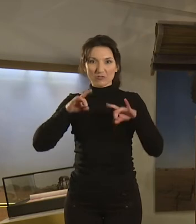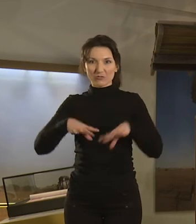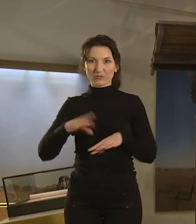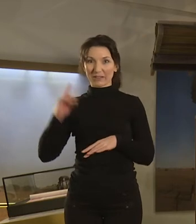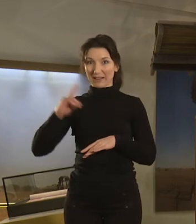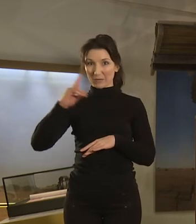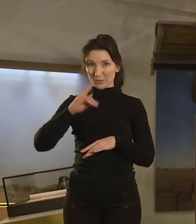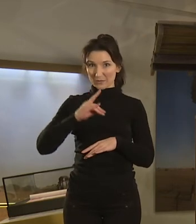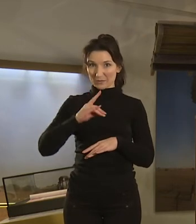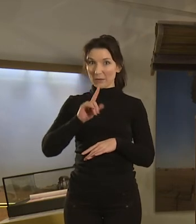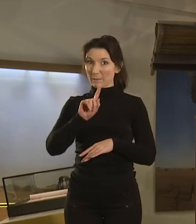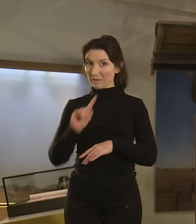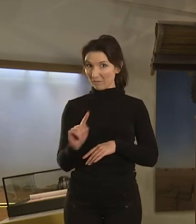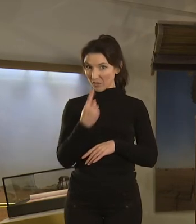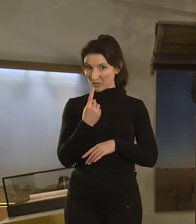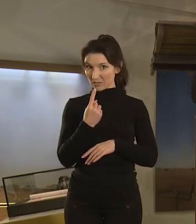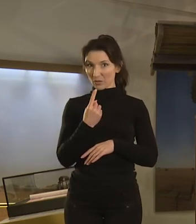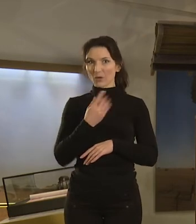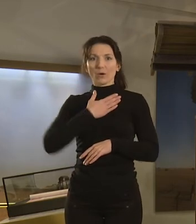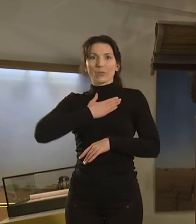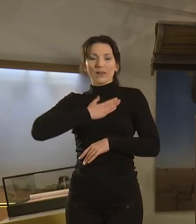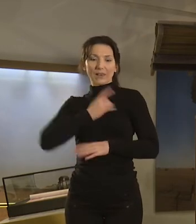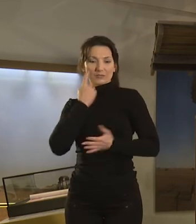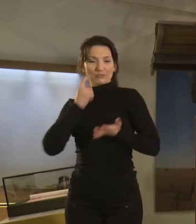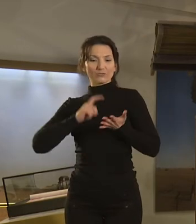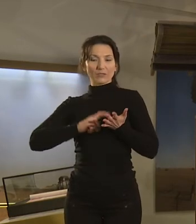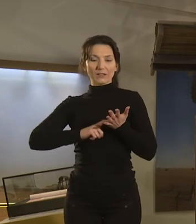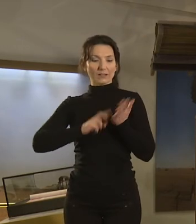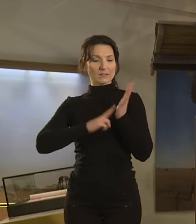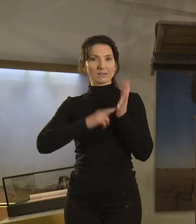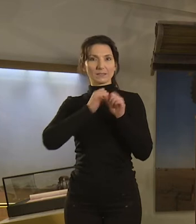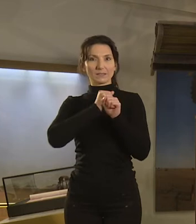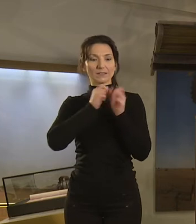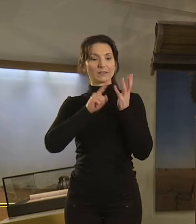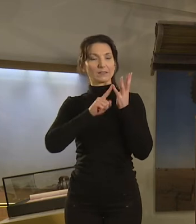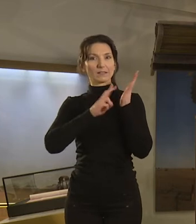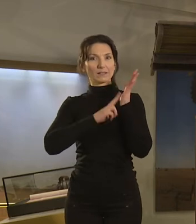before we do that we’re gonna pay our respects to the Ngunnawal, Ngunawal and